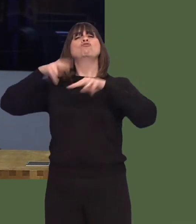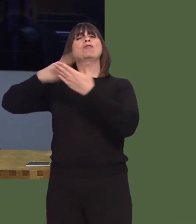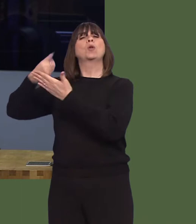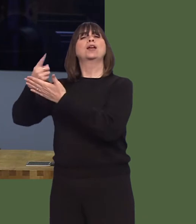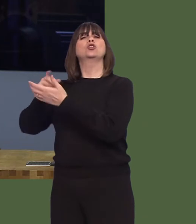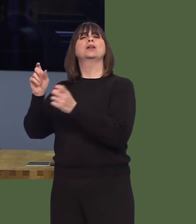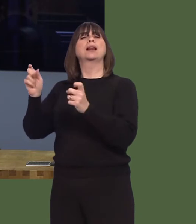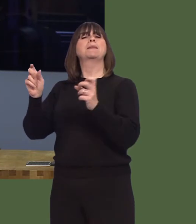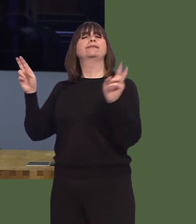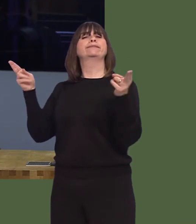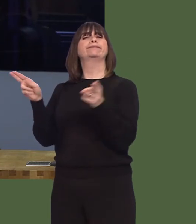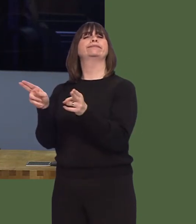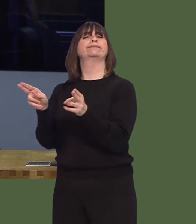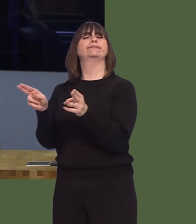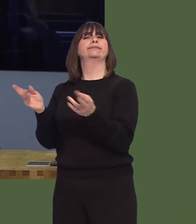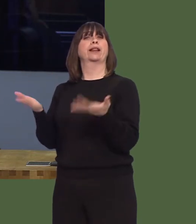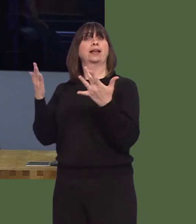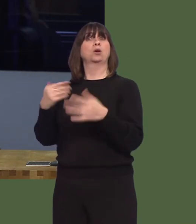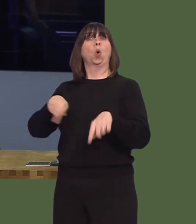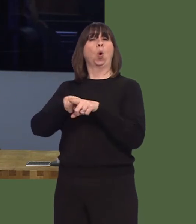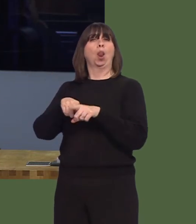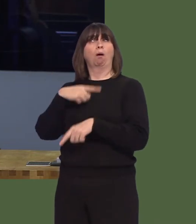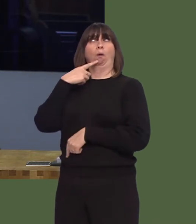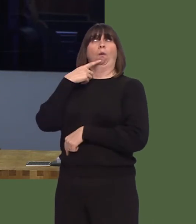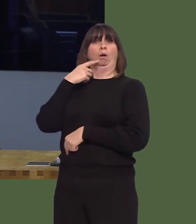Of course, we all learnt great lessons from that.